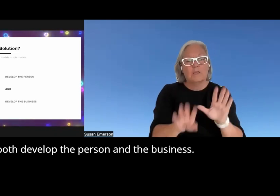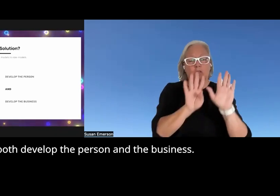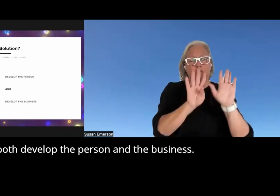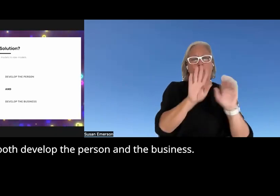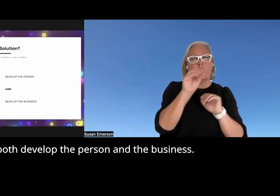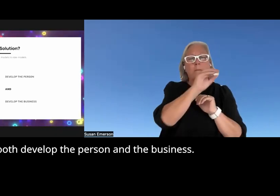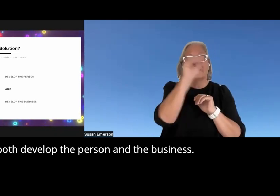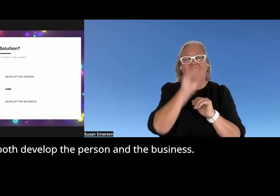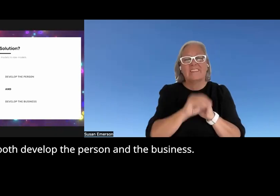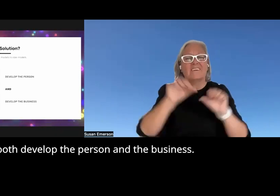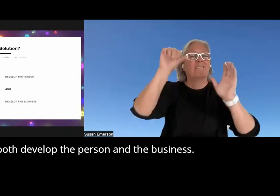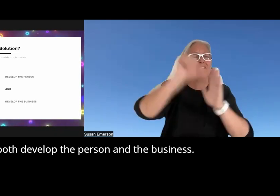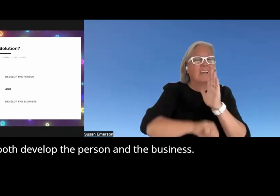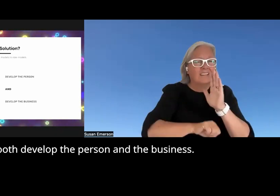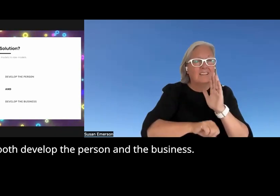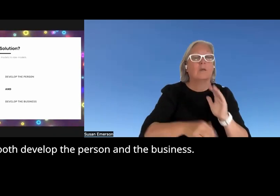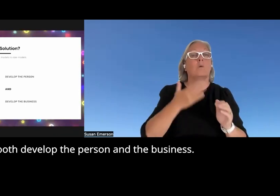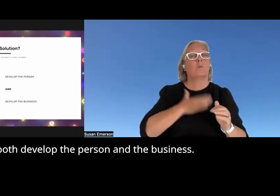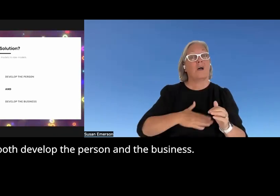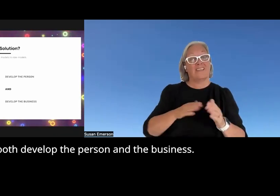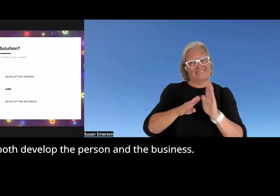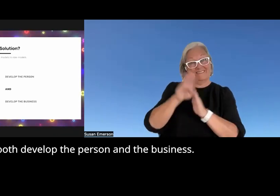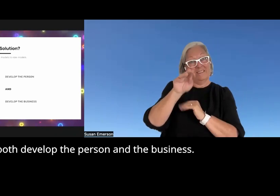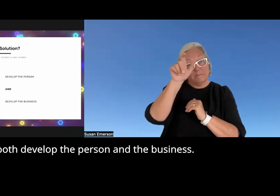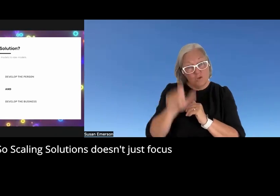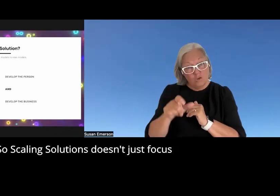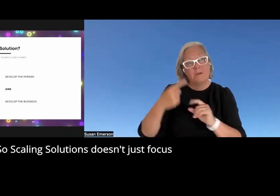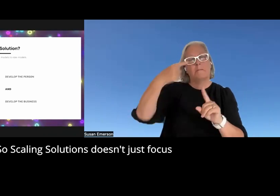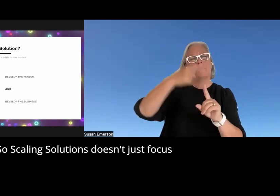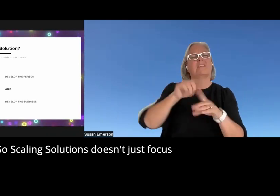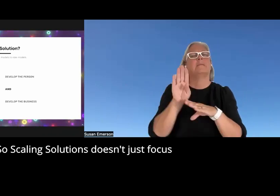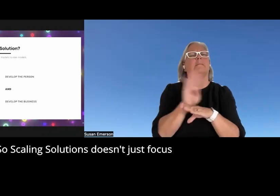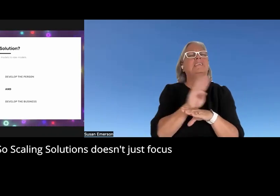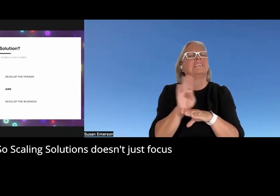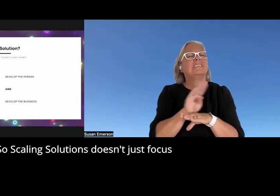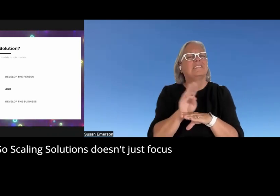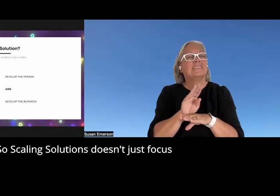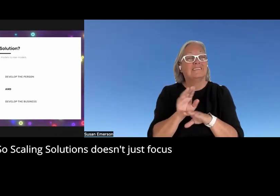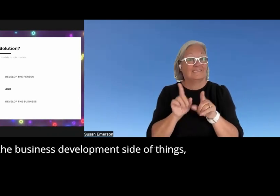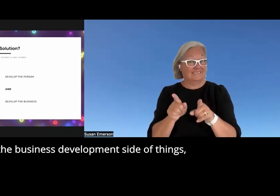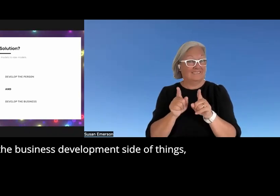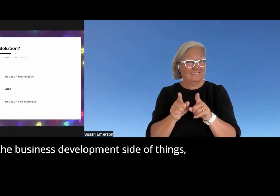is to both develop the person and the business so scaling Solutions doesn't just focus on the